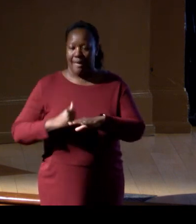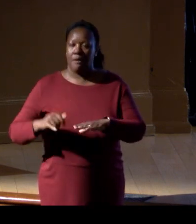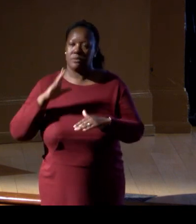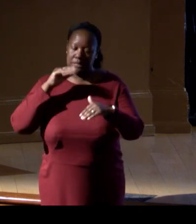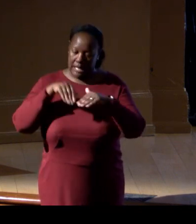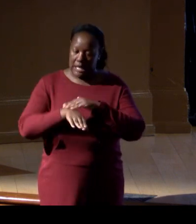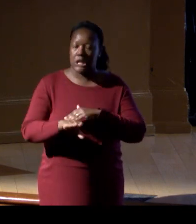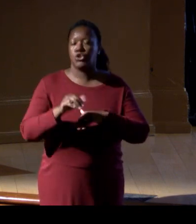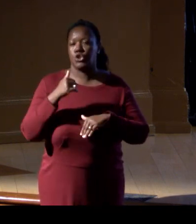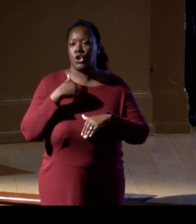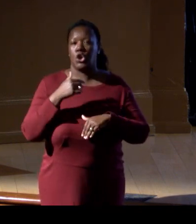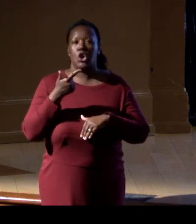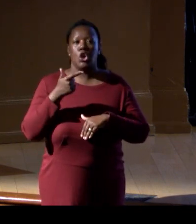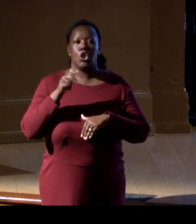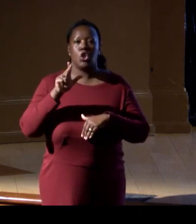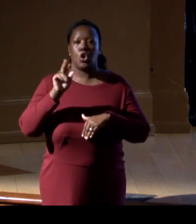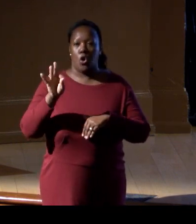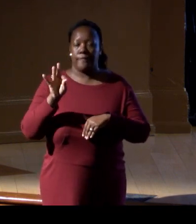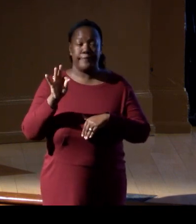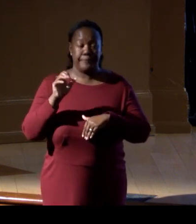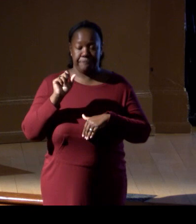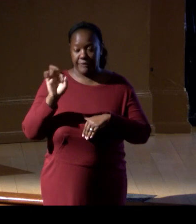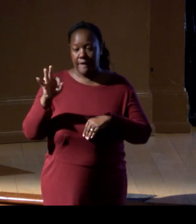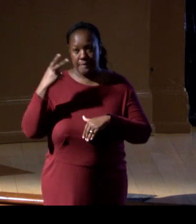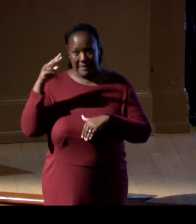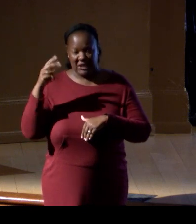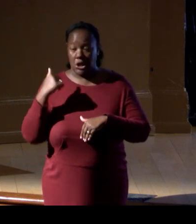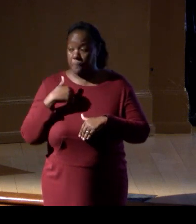We don't know where they've come from, why they're coming, or how long they're staying,